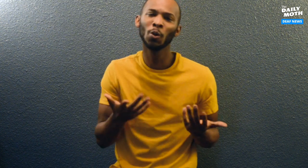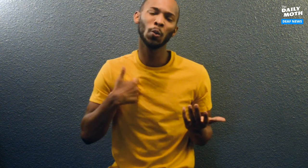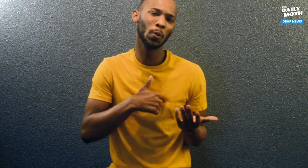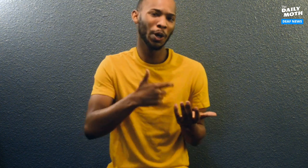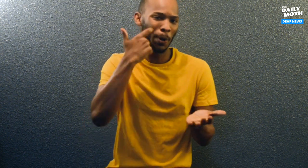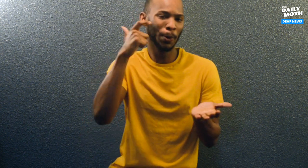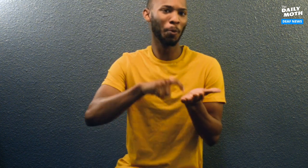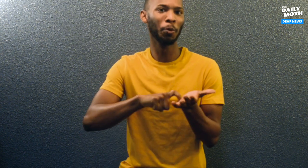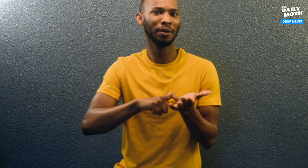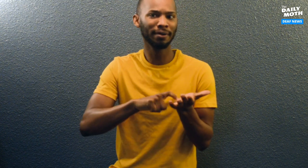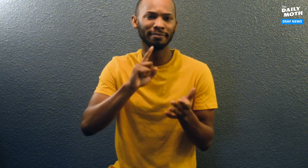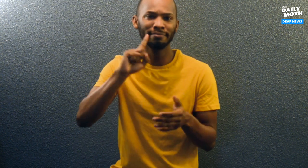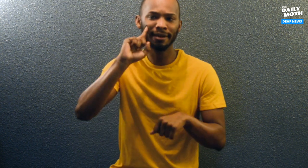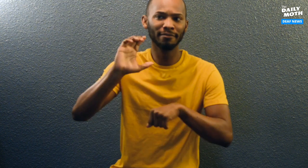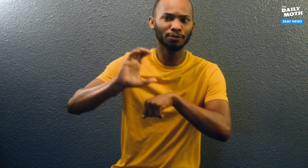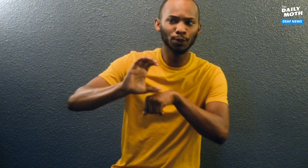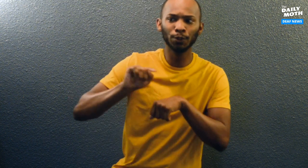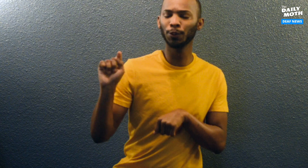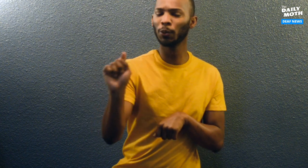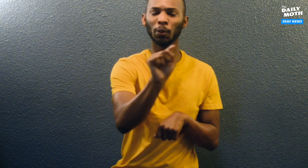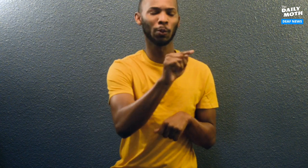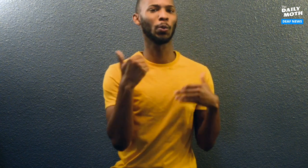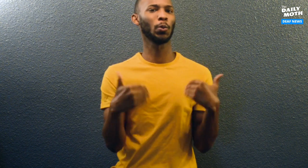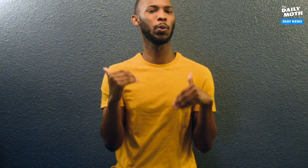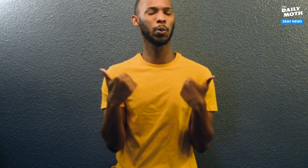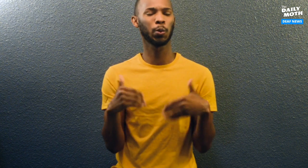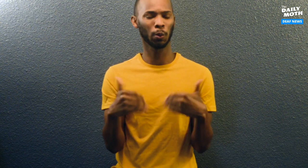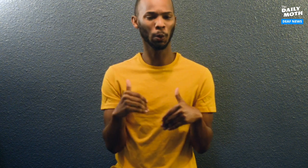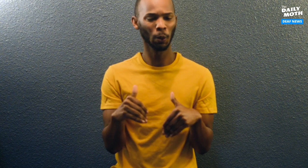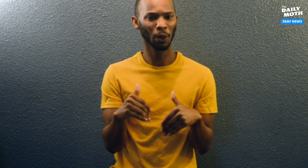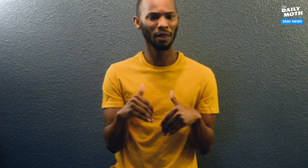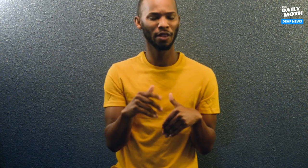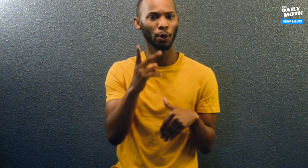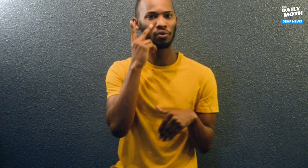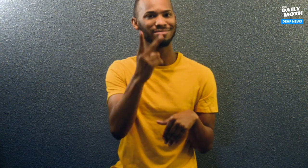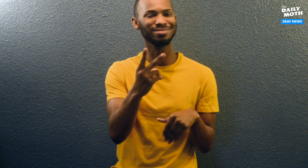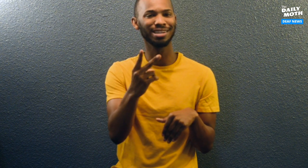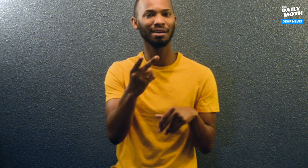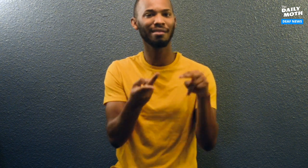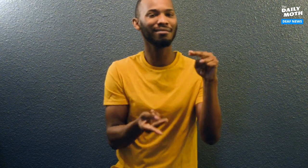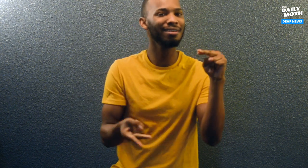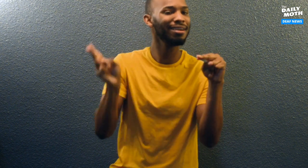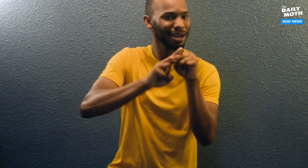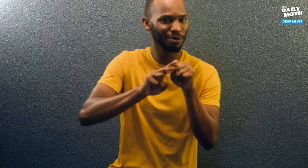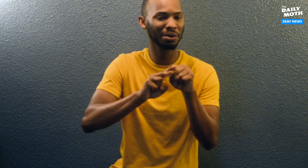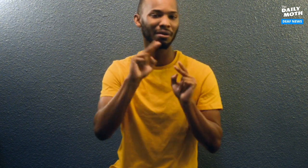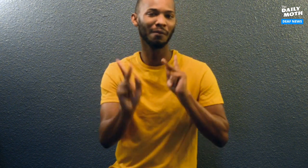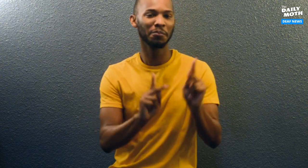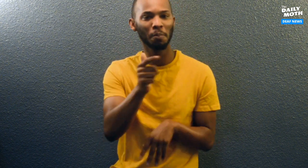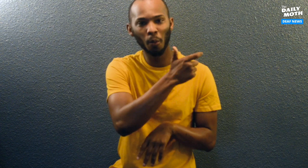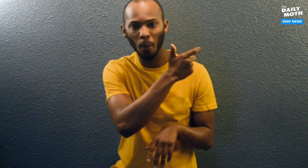We recognize Deaf churches have seen an increase of people